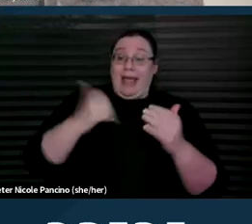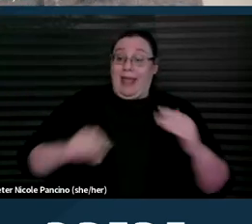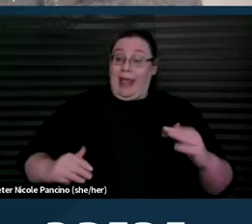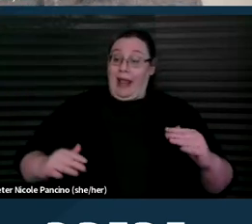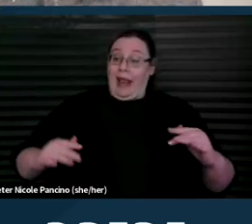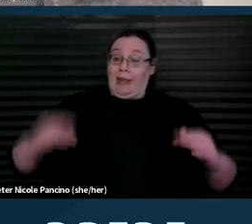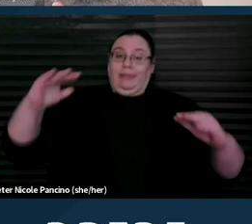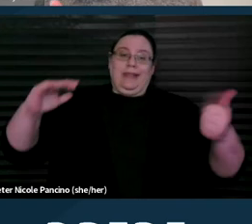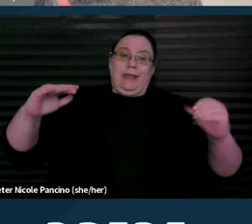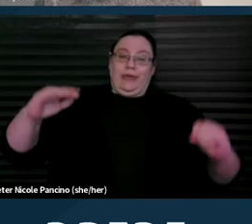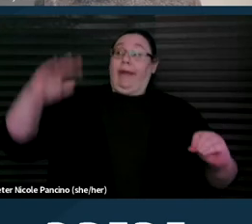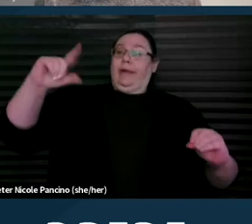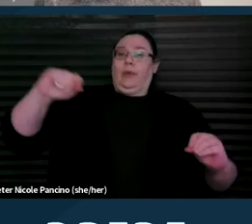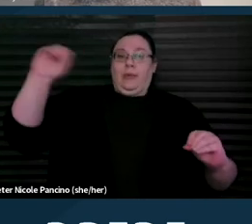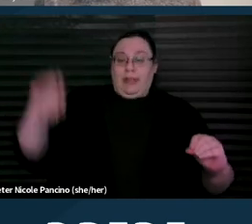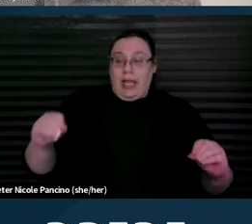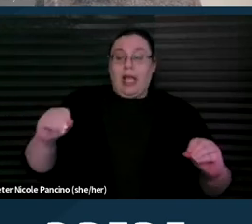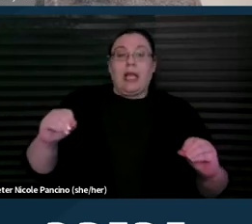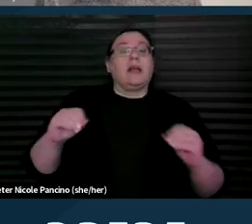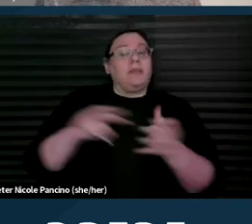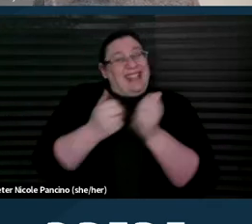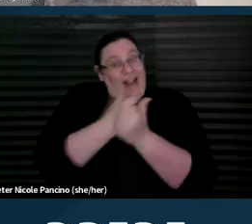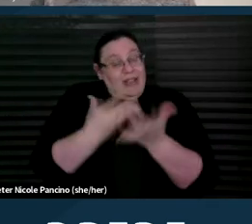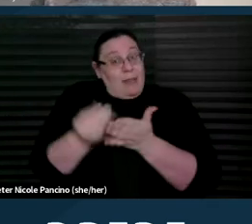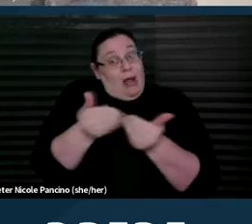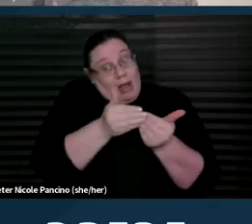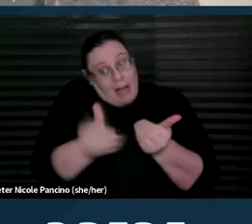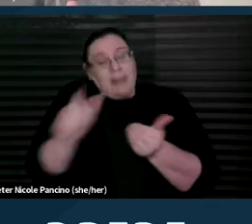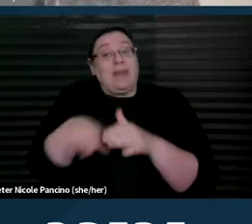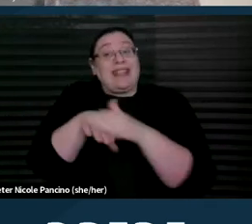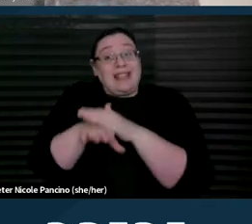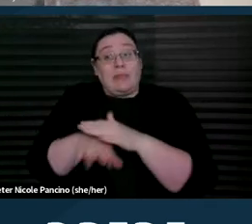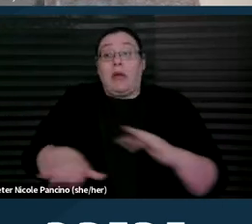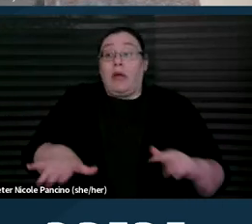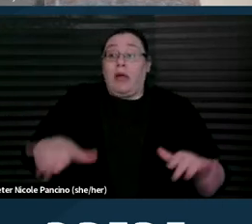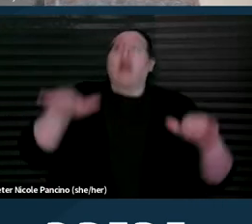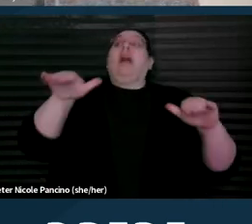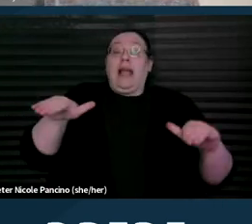that they acquire must be accessible. But the problem with this is that